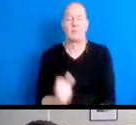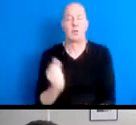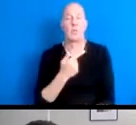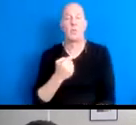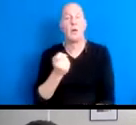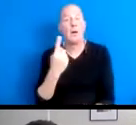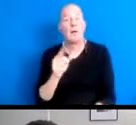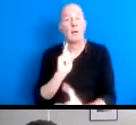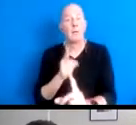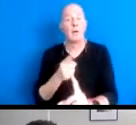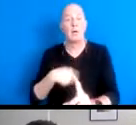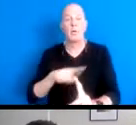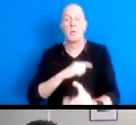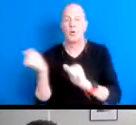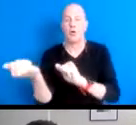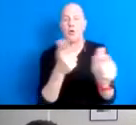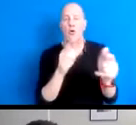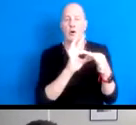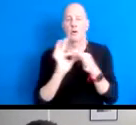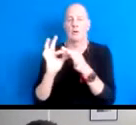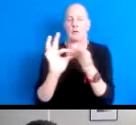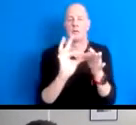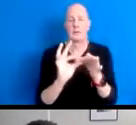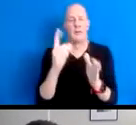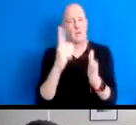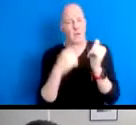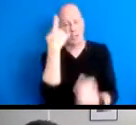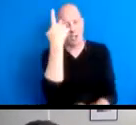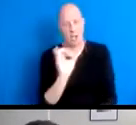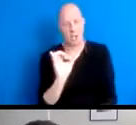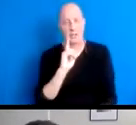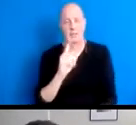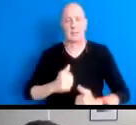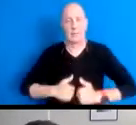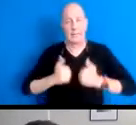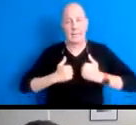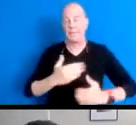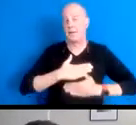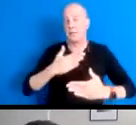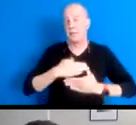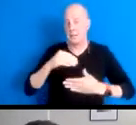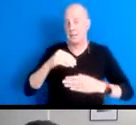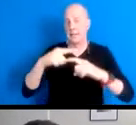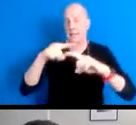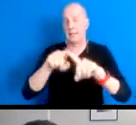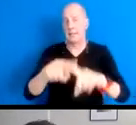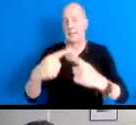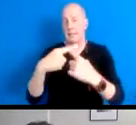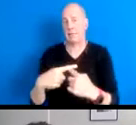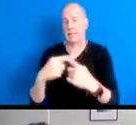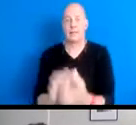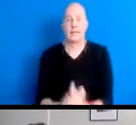15:37:13 But what does it look like to live and breathe interdependence.